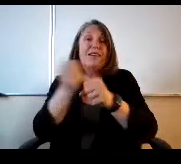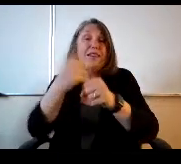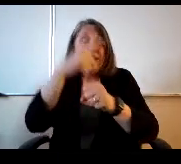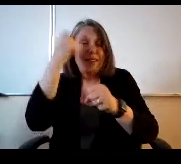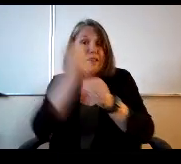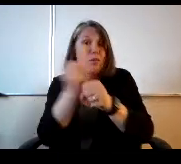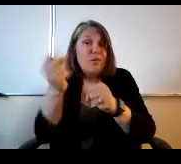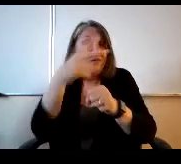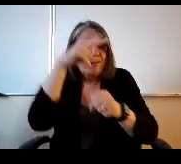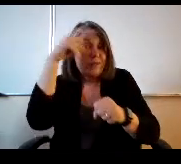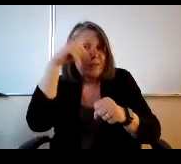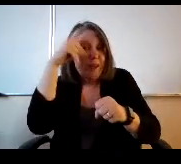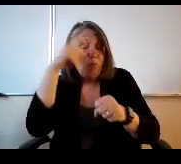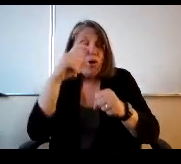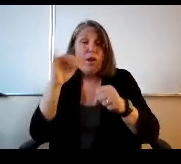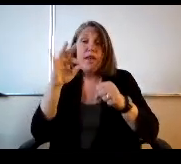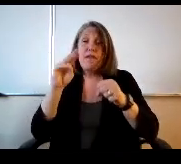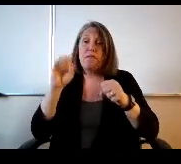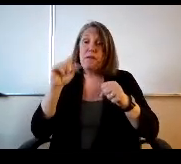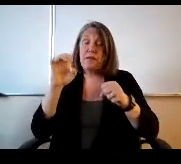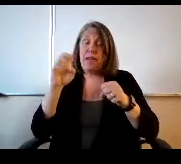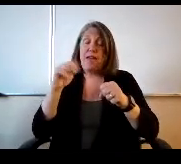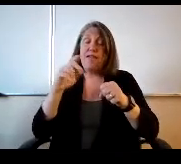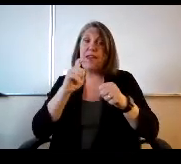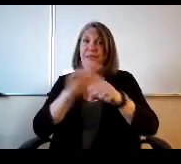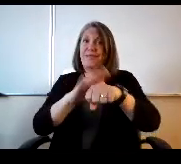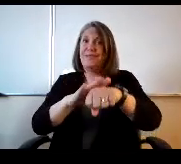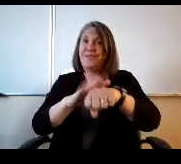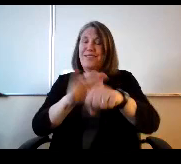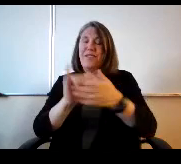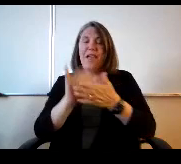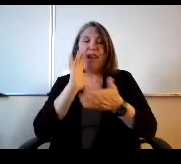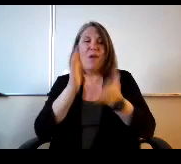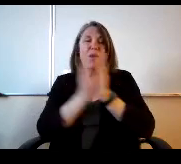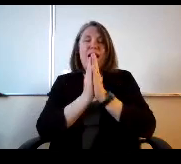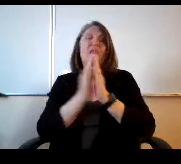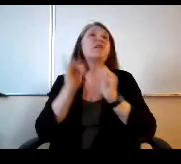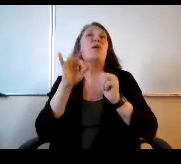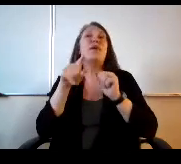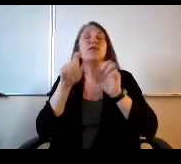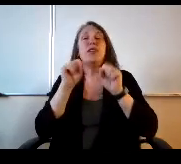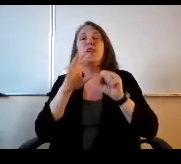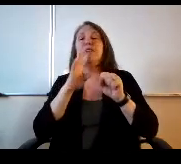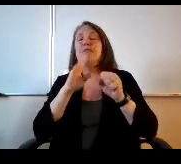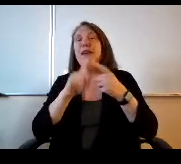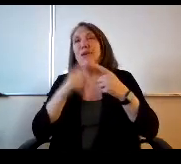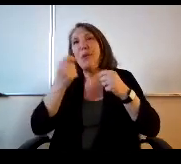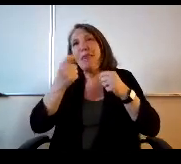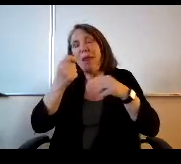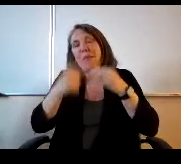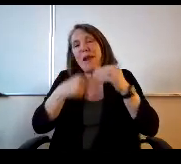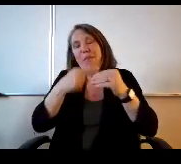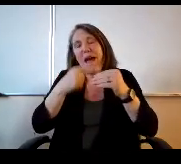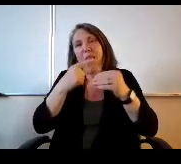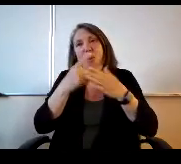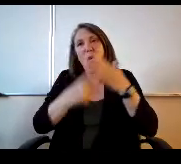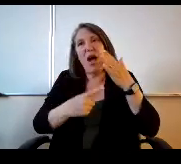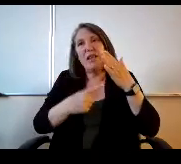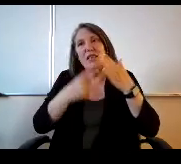After that, if Miss Allen, I've given her a warning that I was going to ask, so if she could speak to a little bit about what,